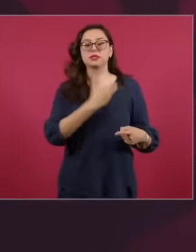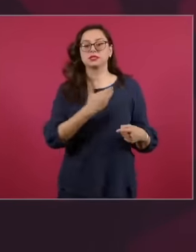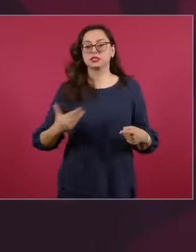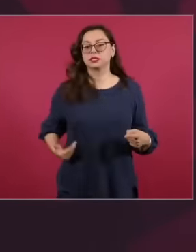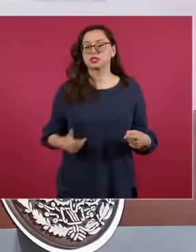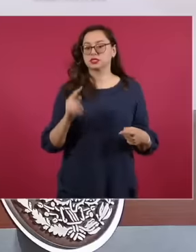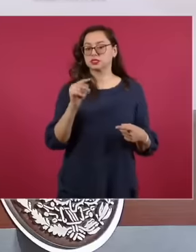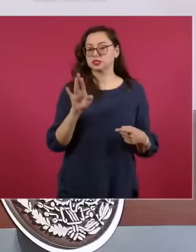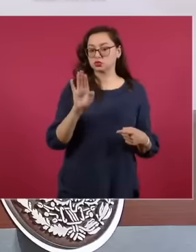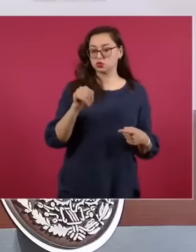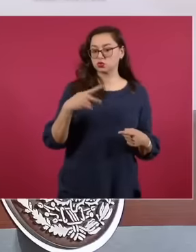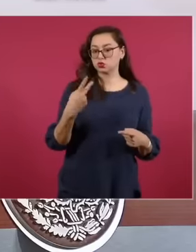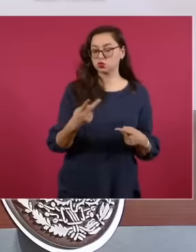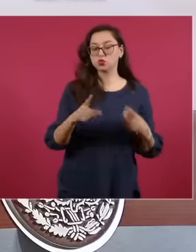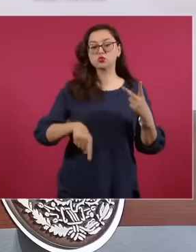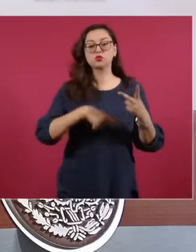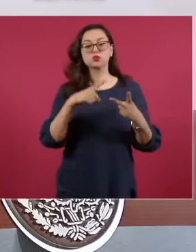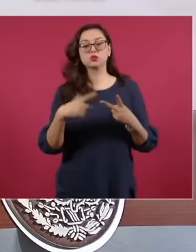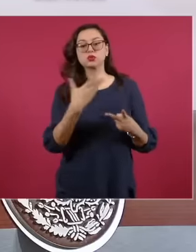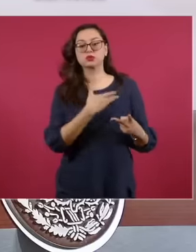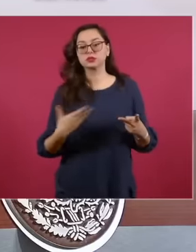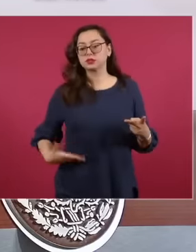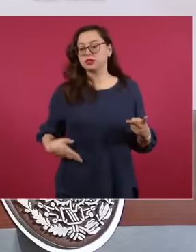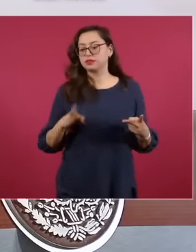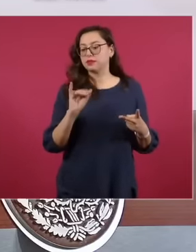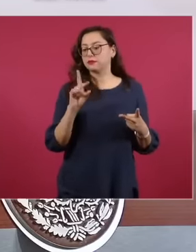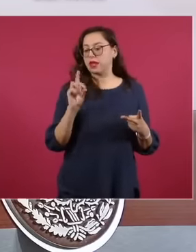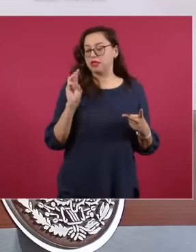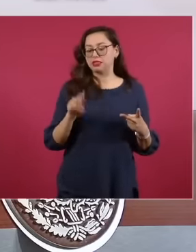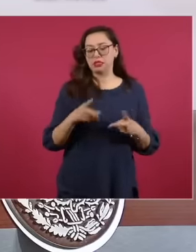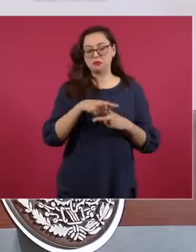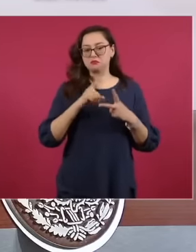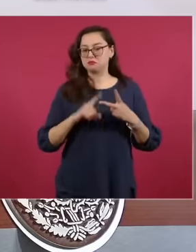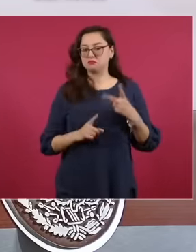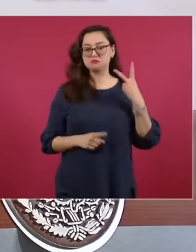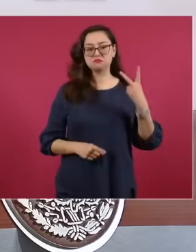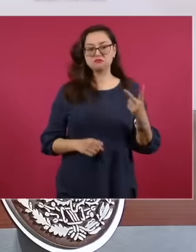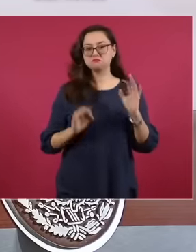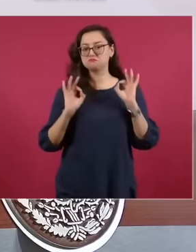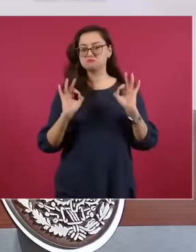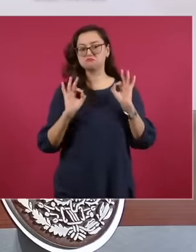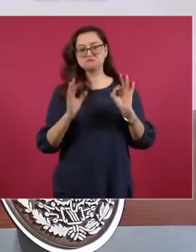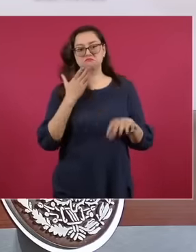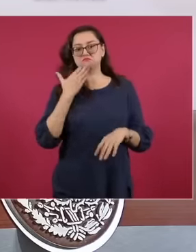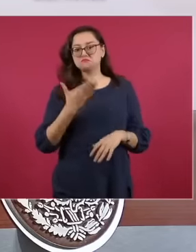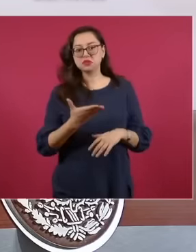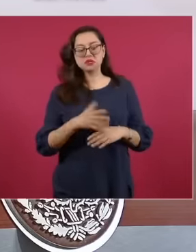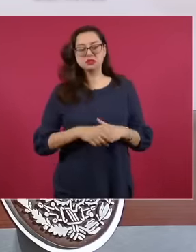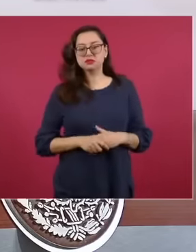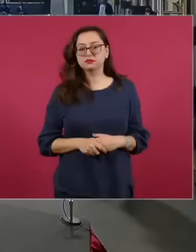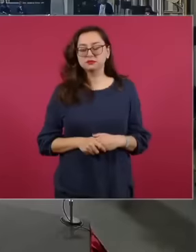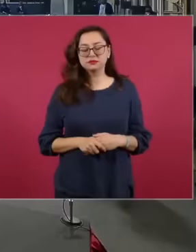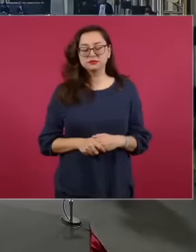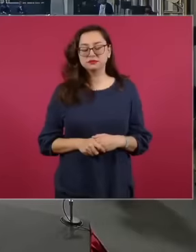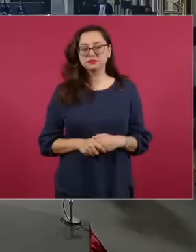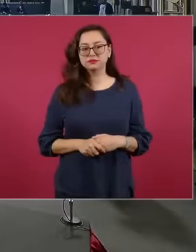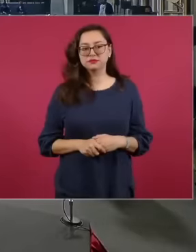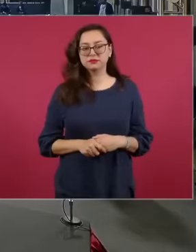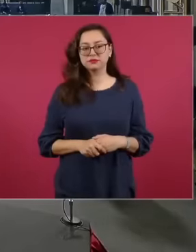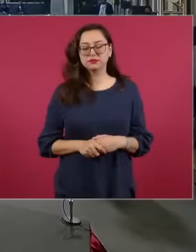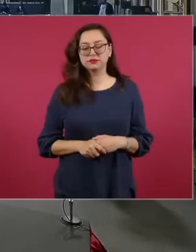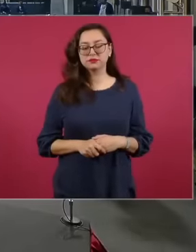the president's government. and